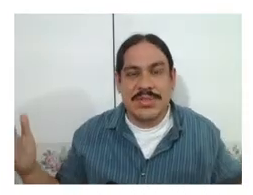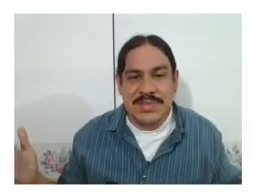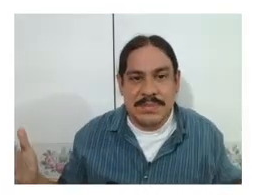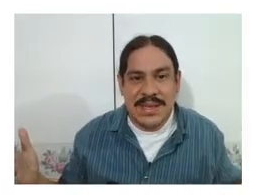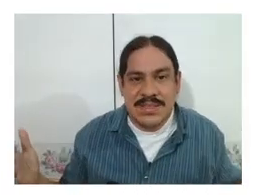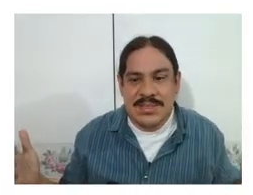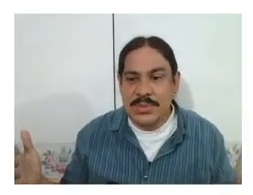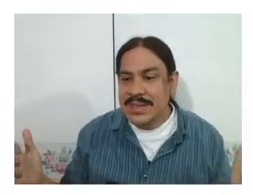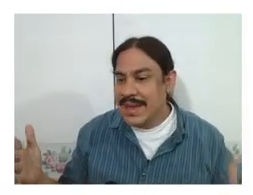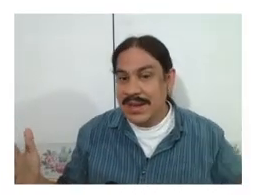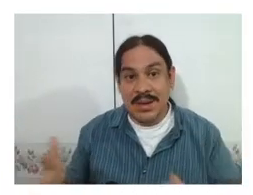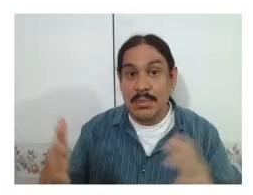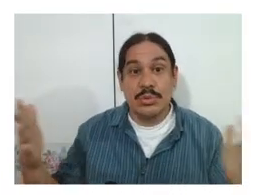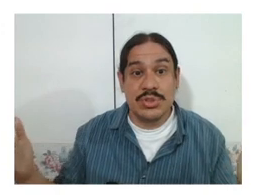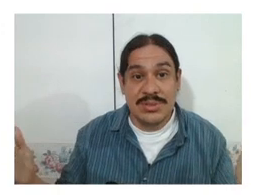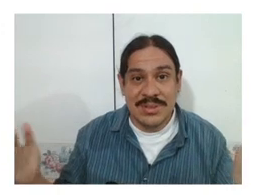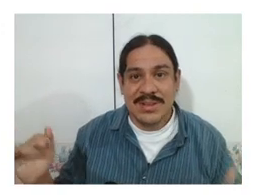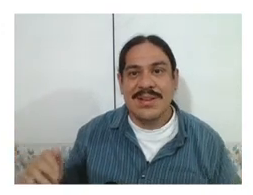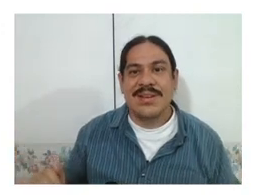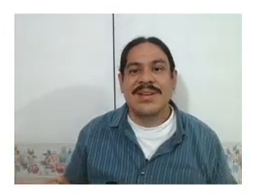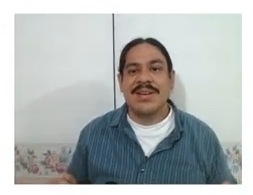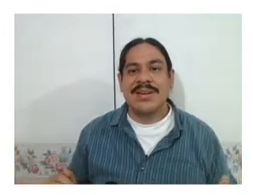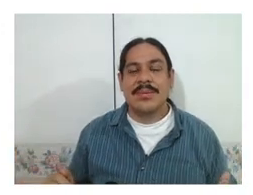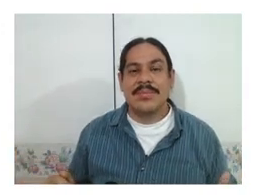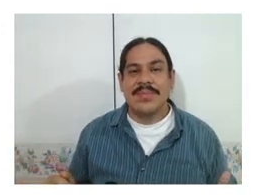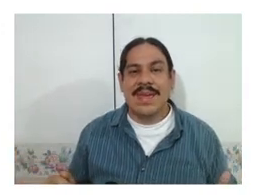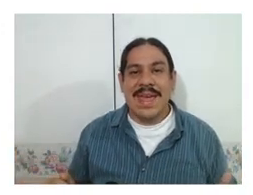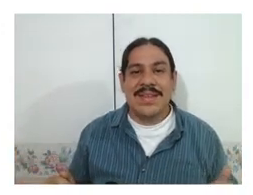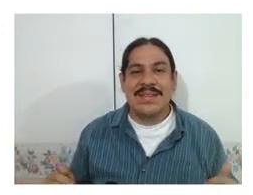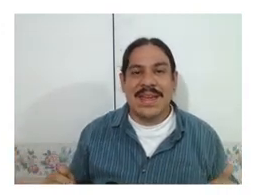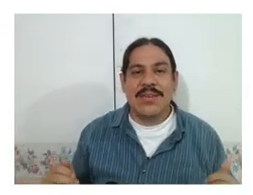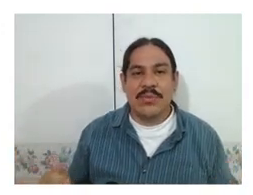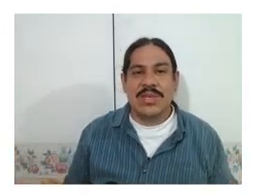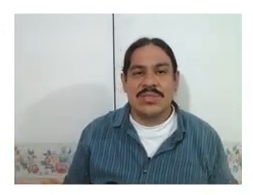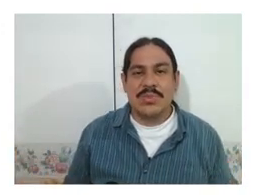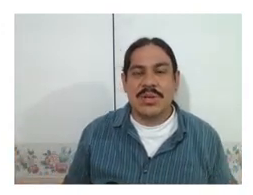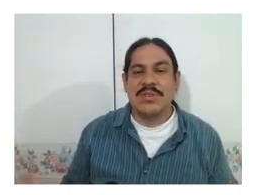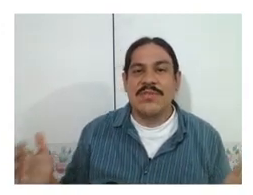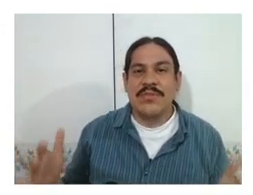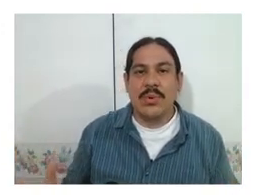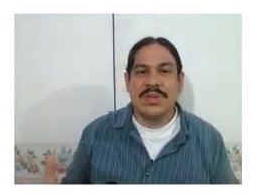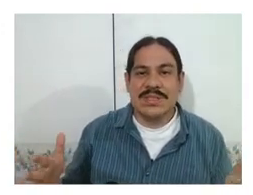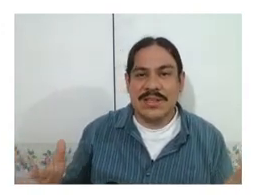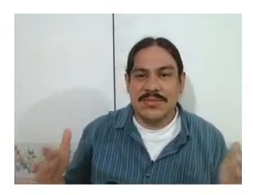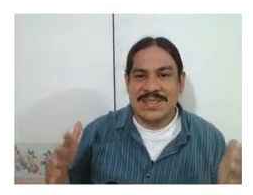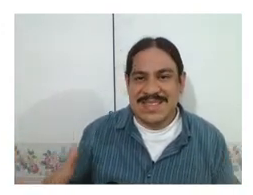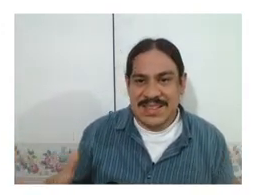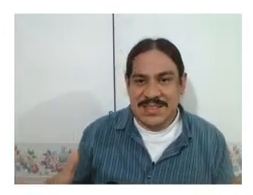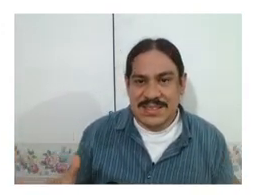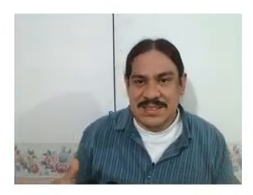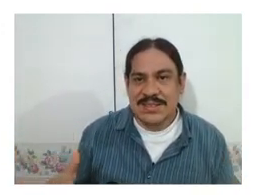the space to indicate emotion and they have ways to mark the focus of